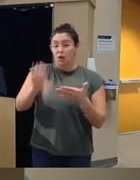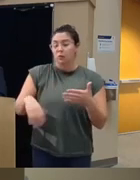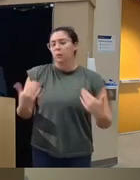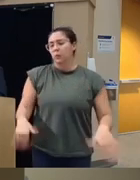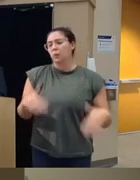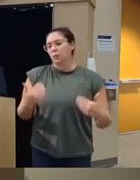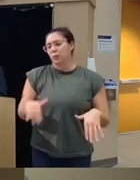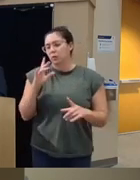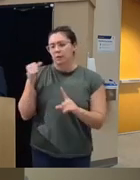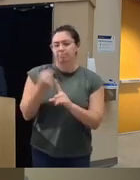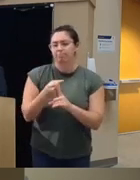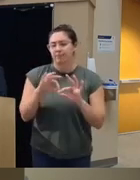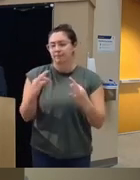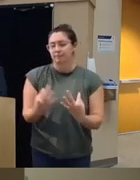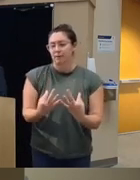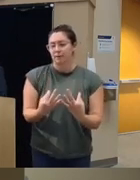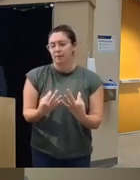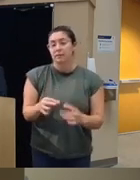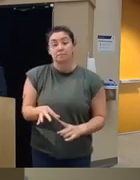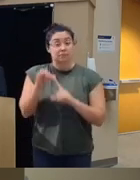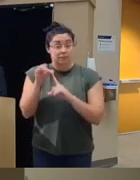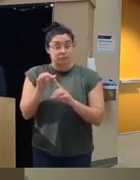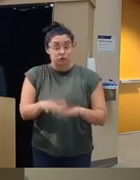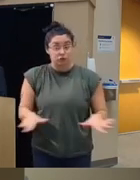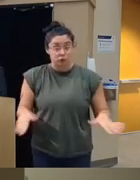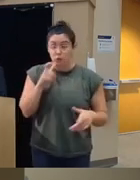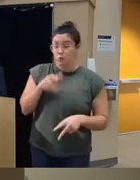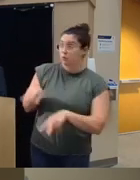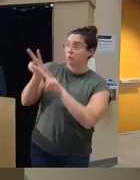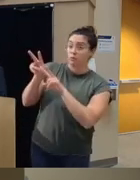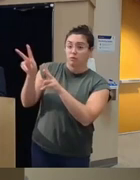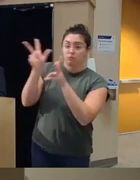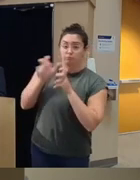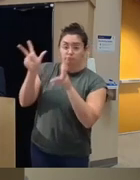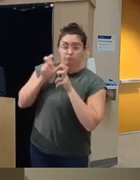to families especially children who are in the home and they're witnessing this this the suds